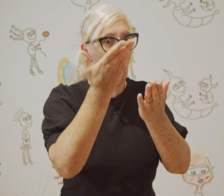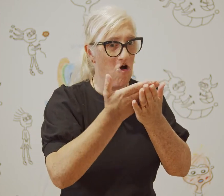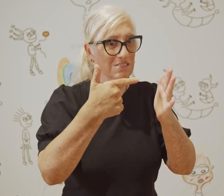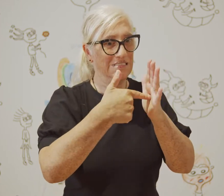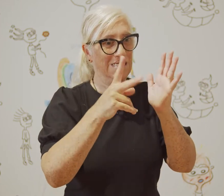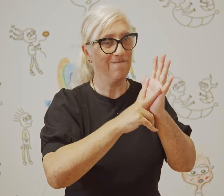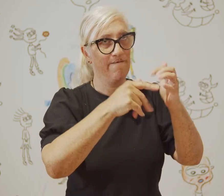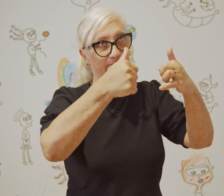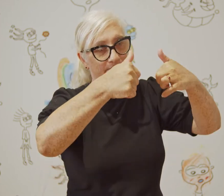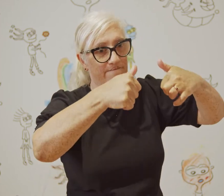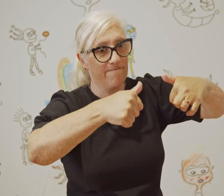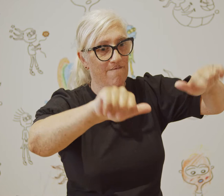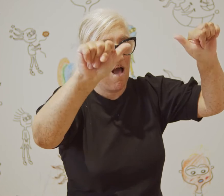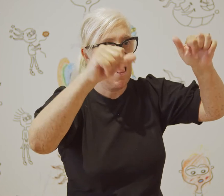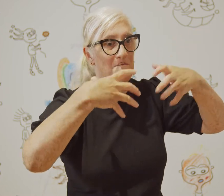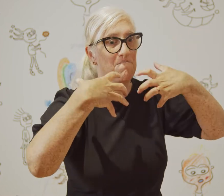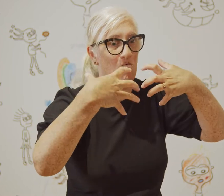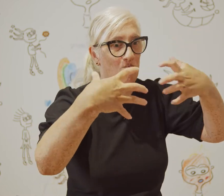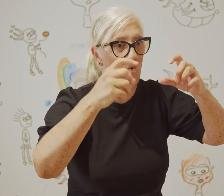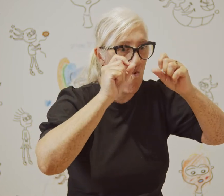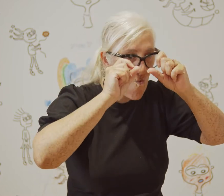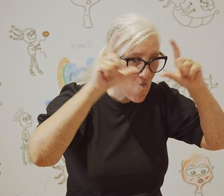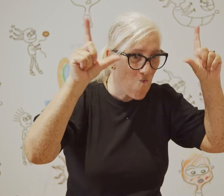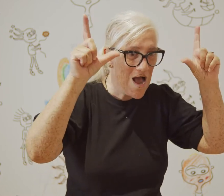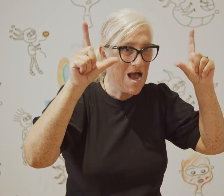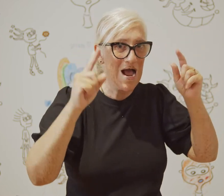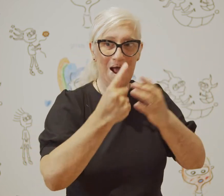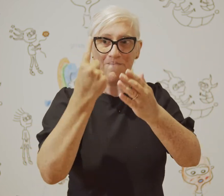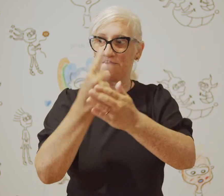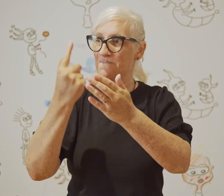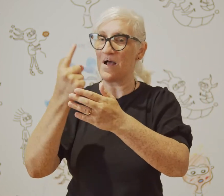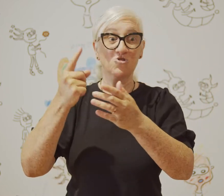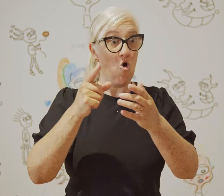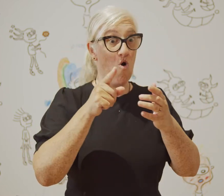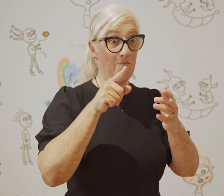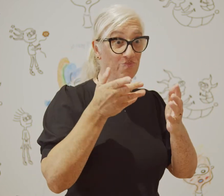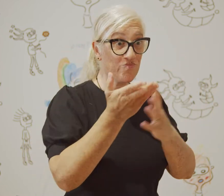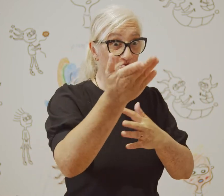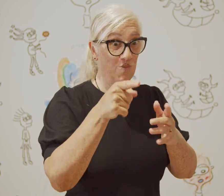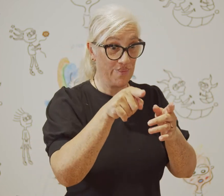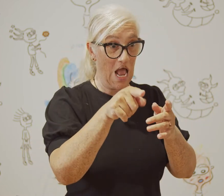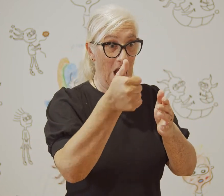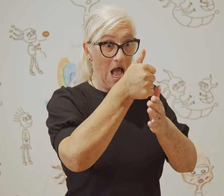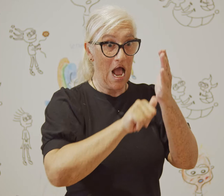to get interpreters onto the screen and it's really raised the awareness of the broader community about our needs.